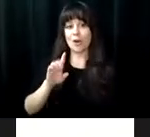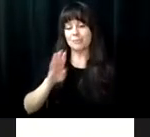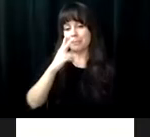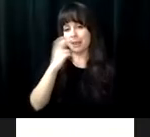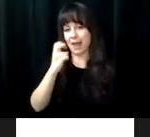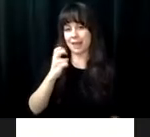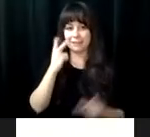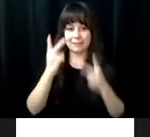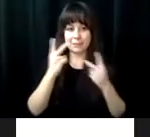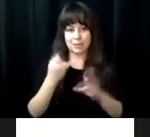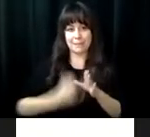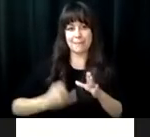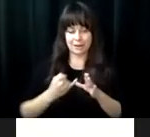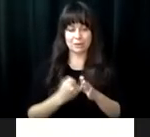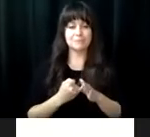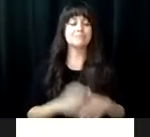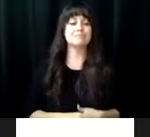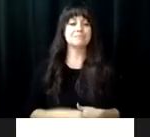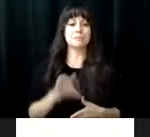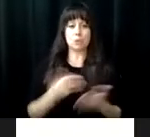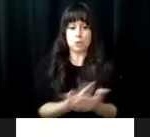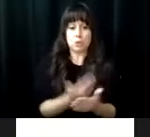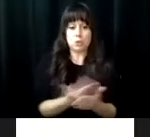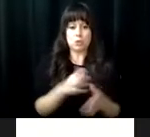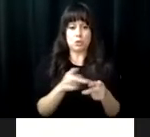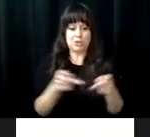Virginia rehabilitation center for the blind and vision impaired